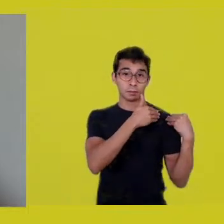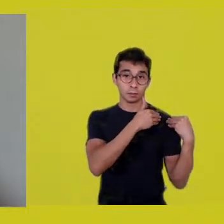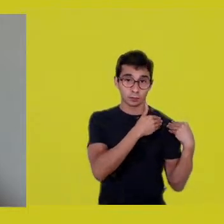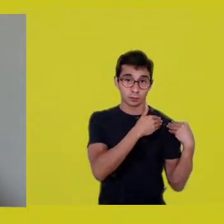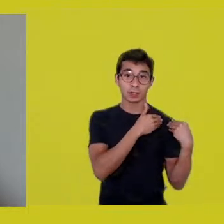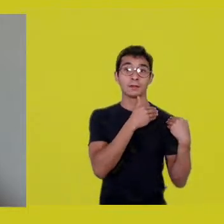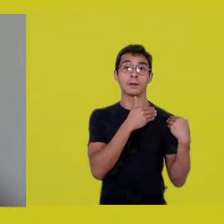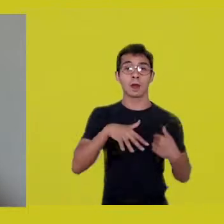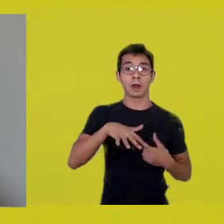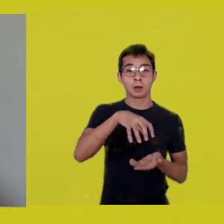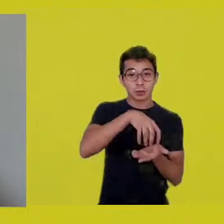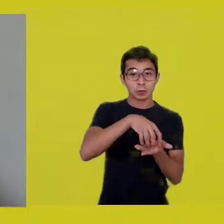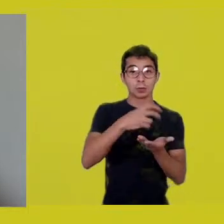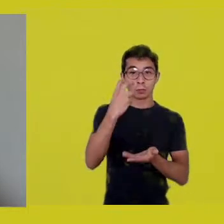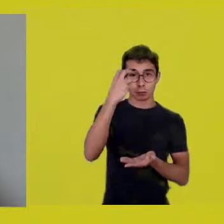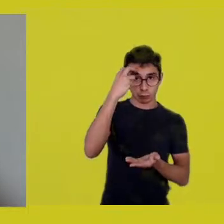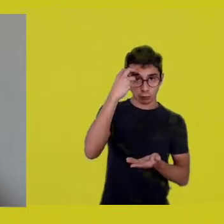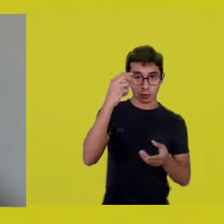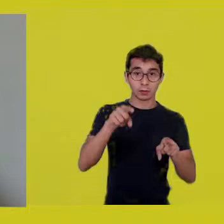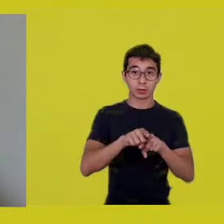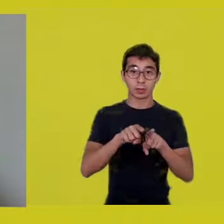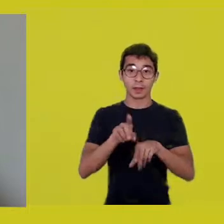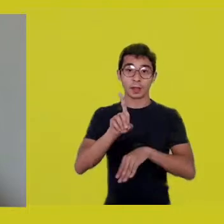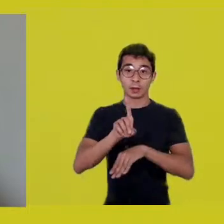and a honoris causa doctorate at the Federal University of Juiz de Fora,